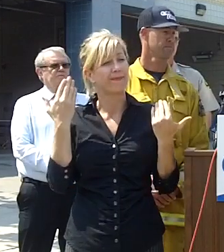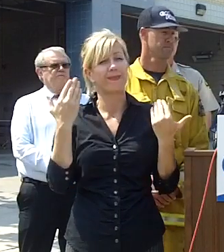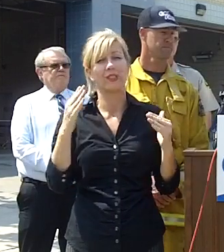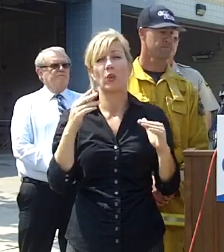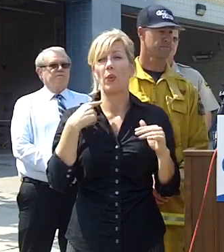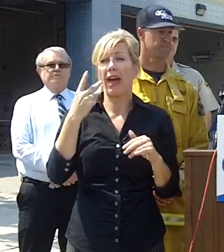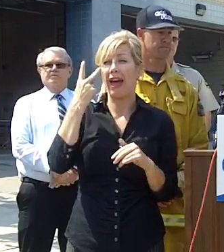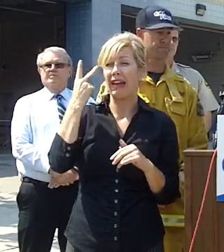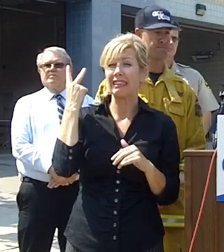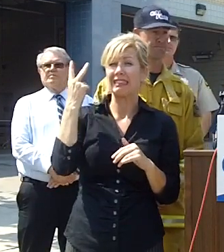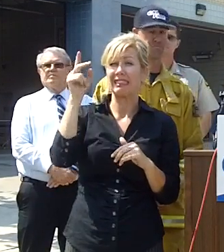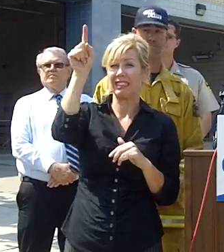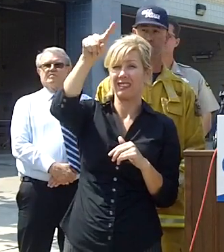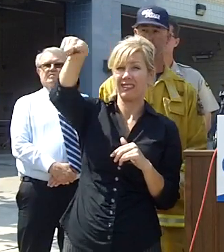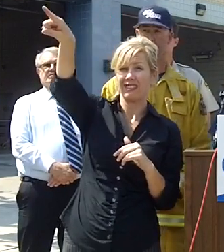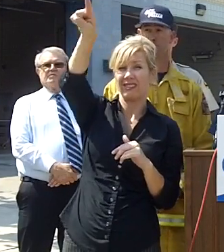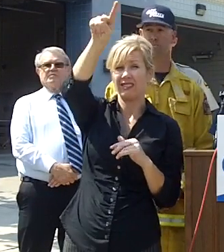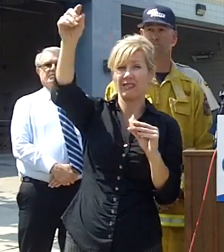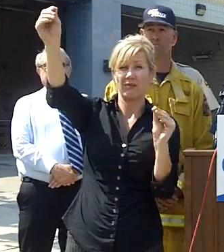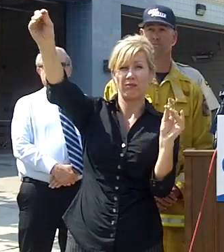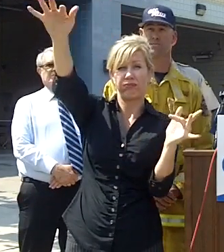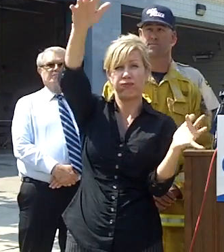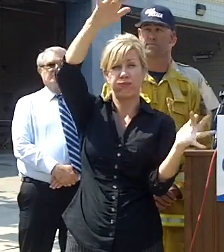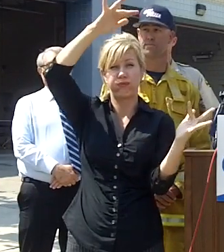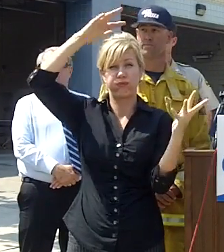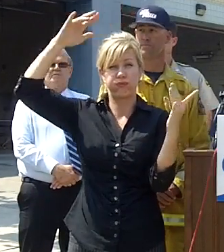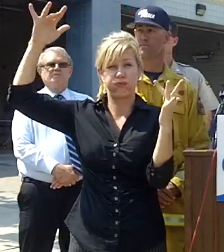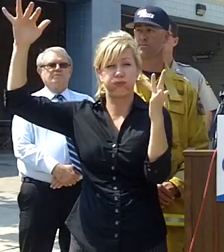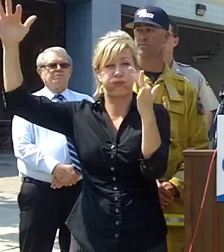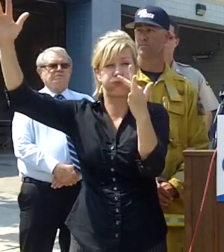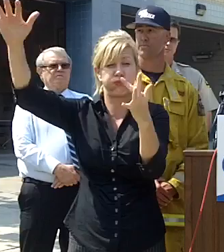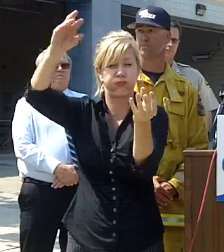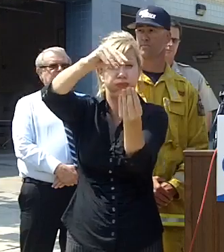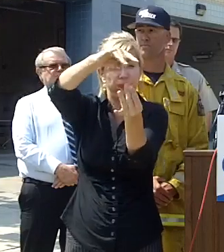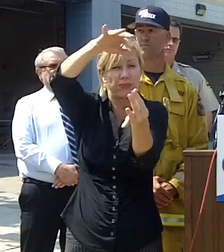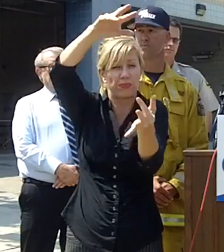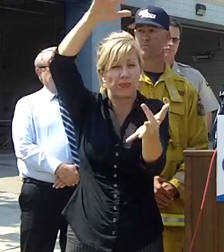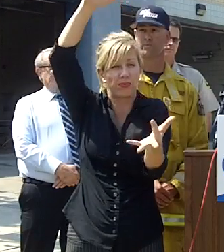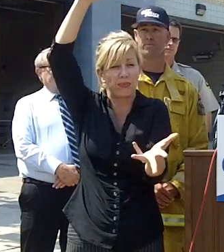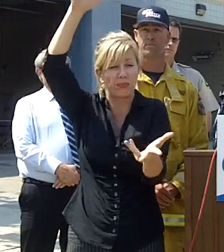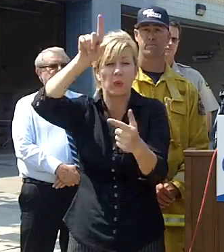your shoulders you'll see what dark columns of smoke those are small headers those are